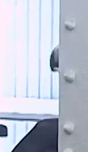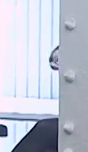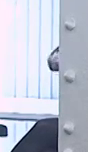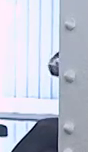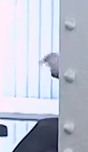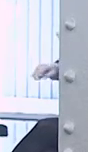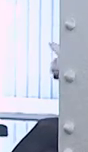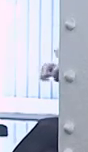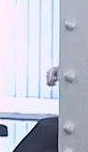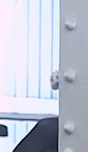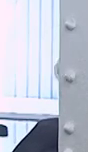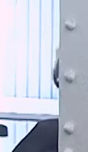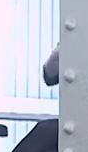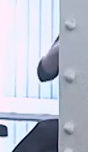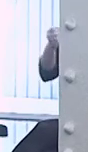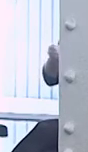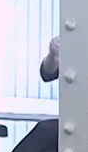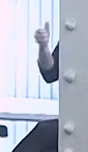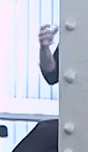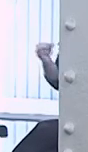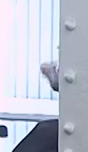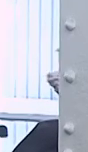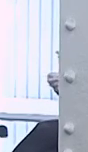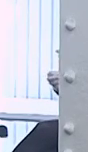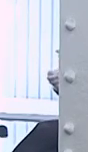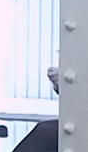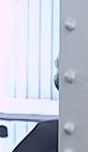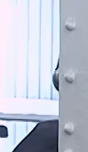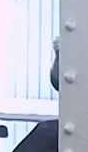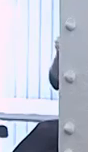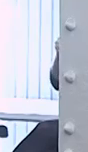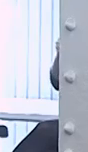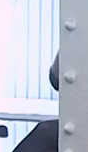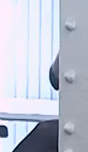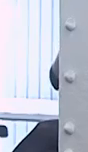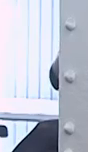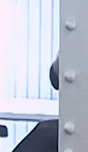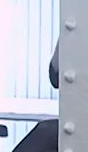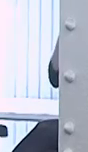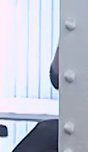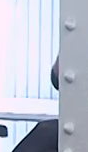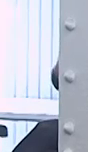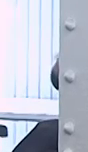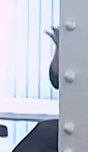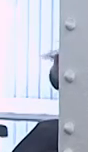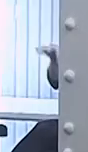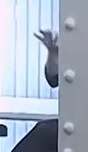And to create alternatives. There's often, what I found, a lack of alternatives between,